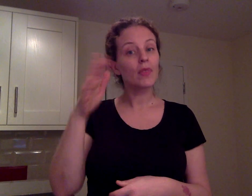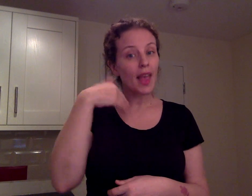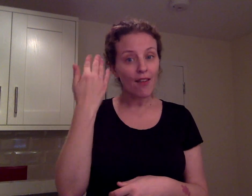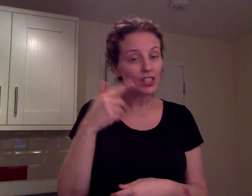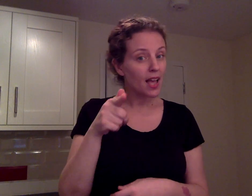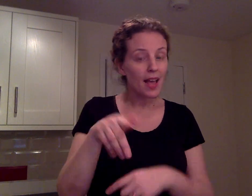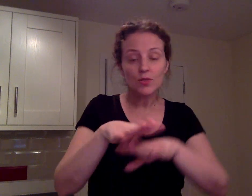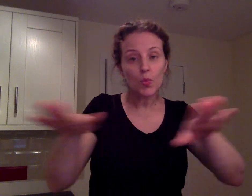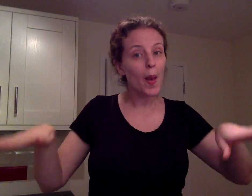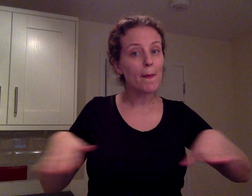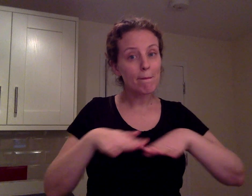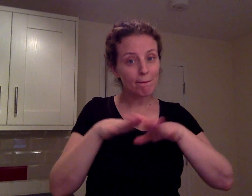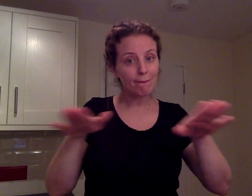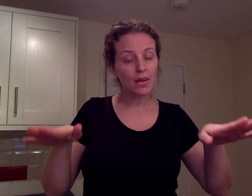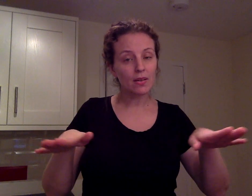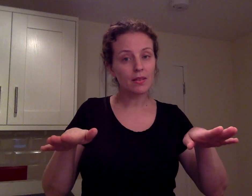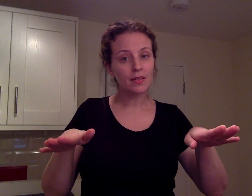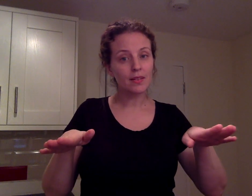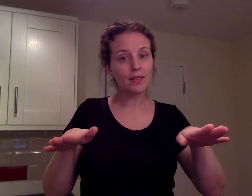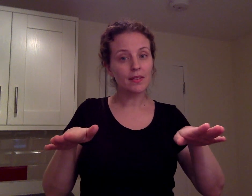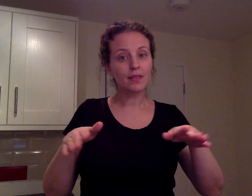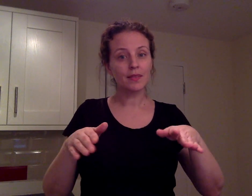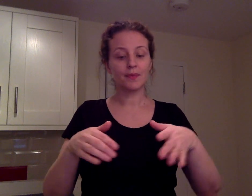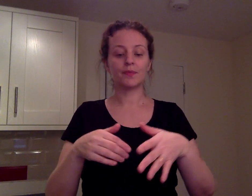Everyday you swim?